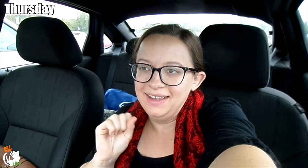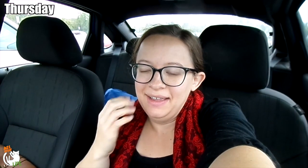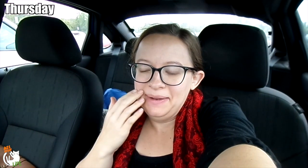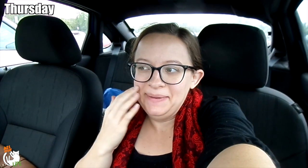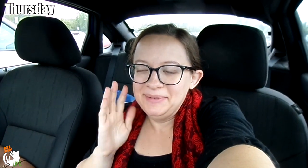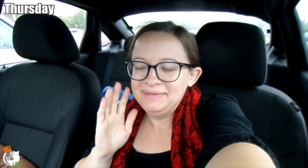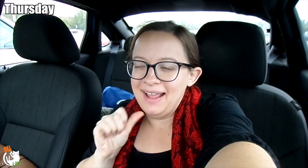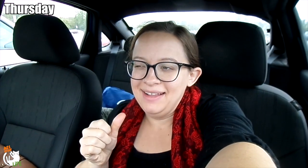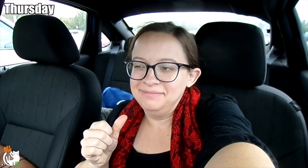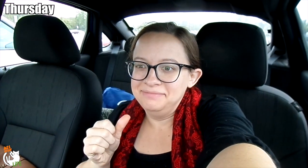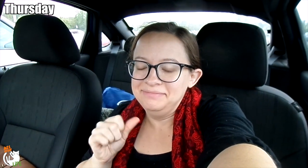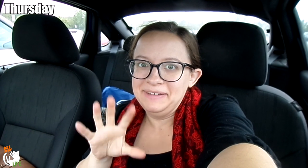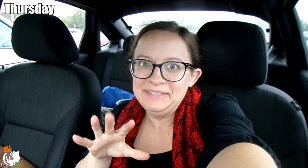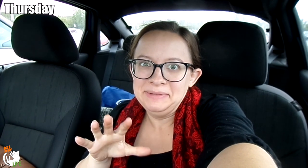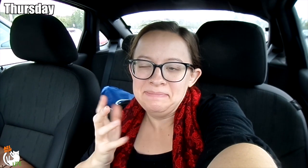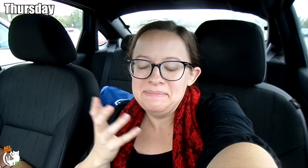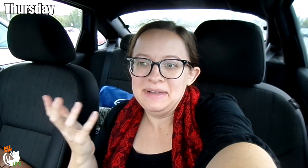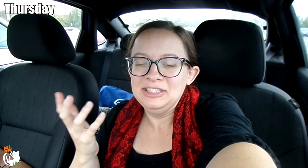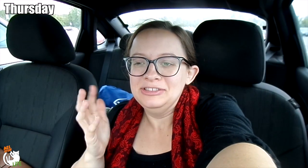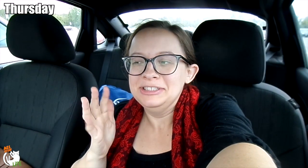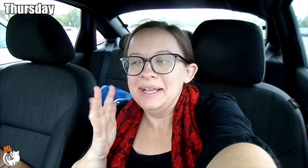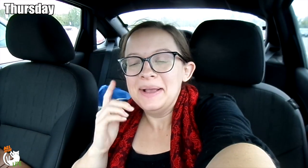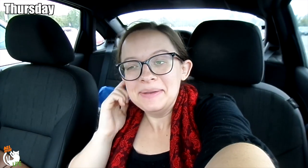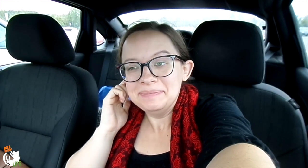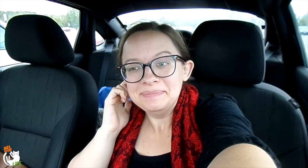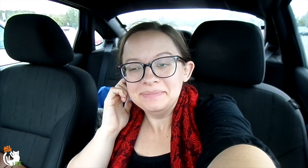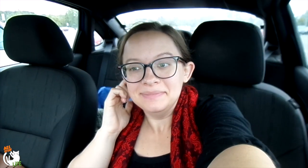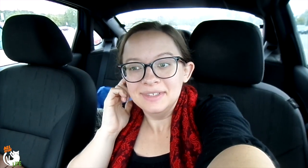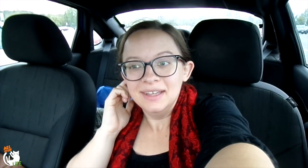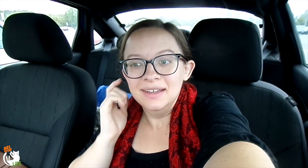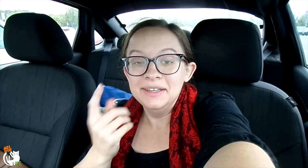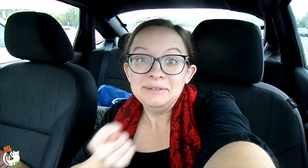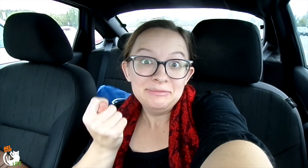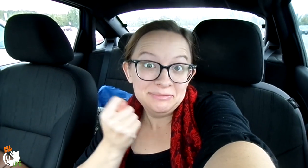Yeah, I know. Not really been filming much, but umm...